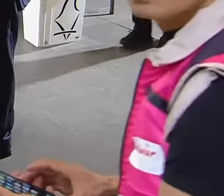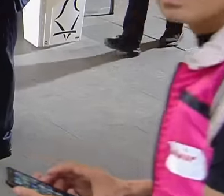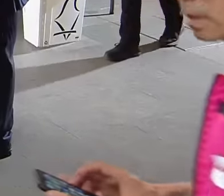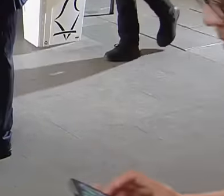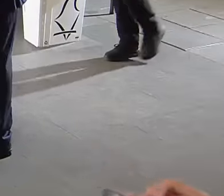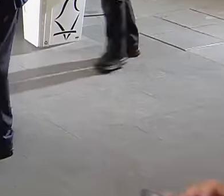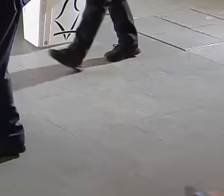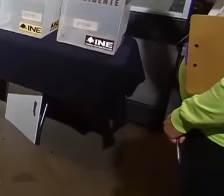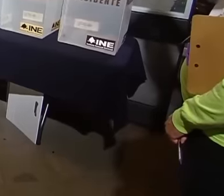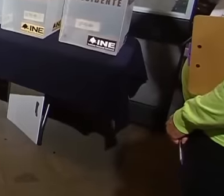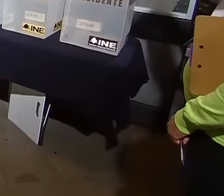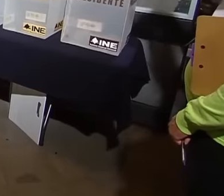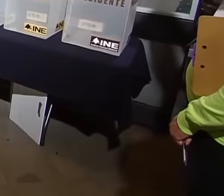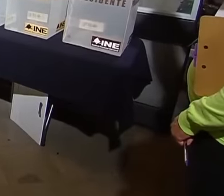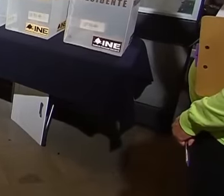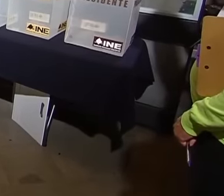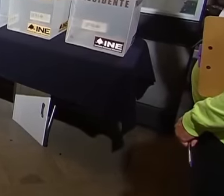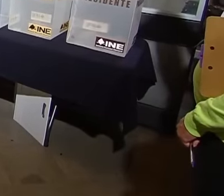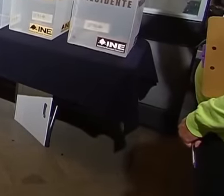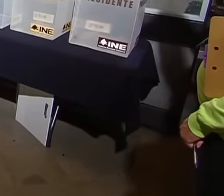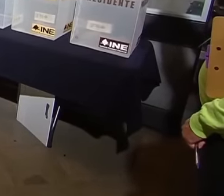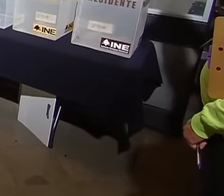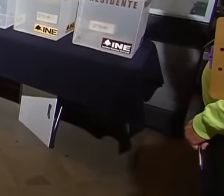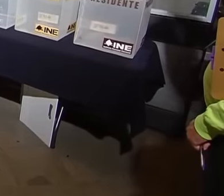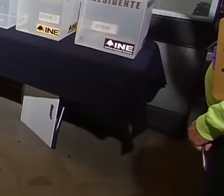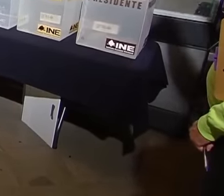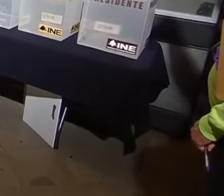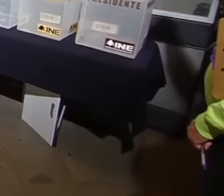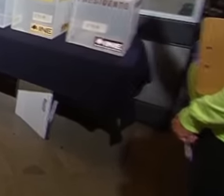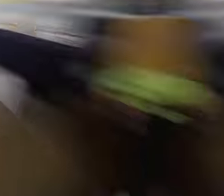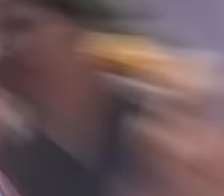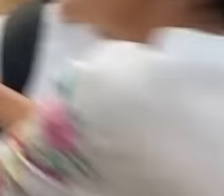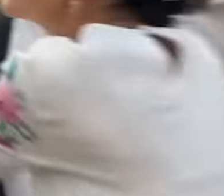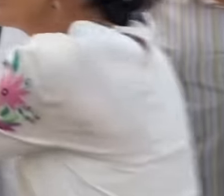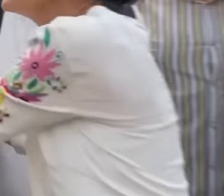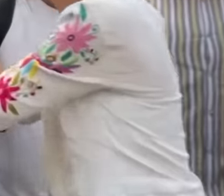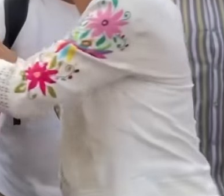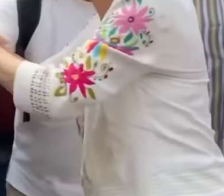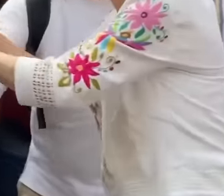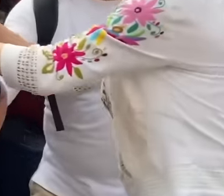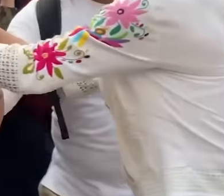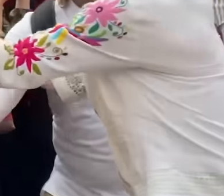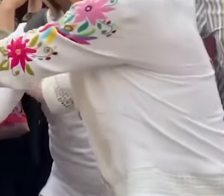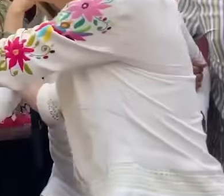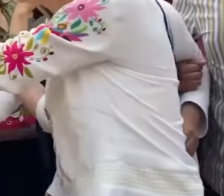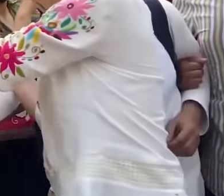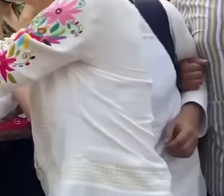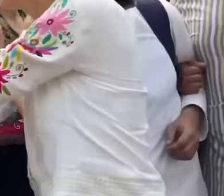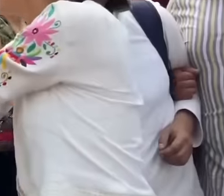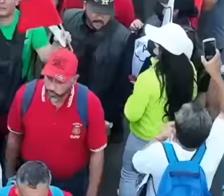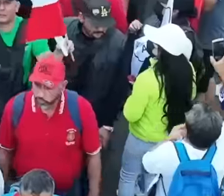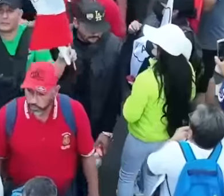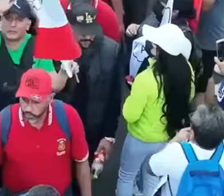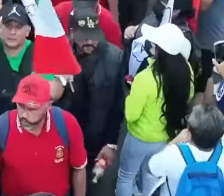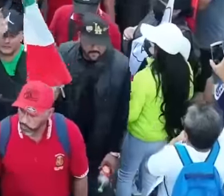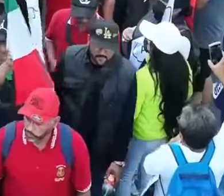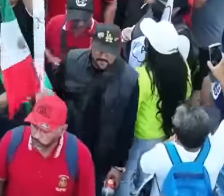the prian suffered in these elections placing Morena as the party with the most votes for all